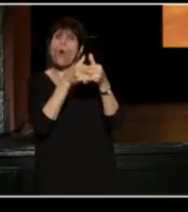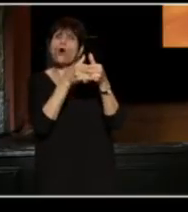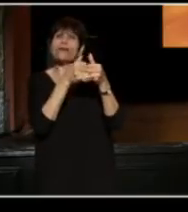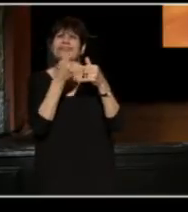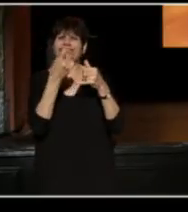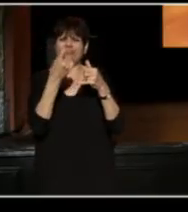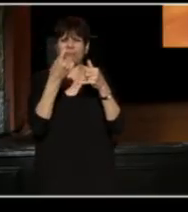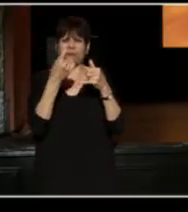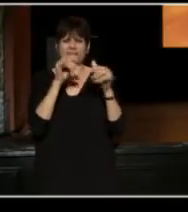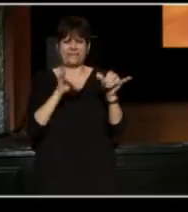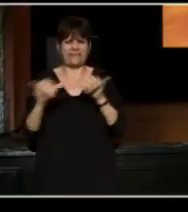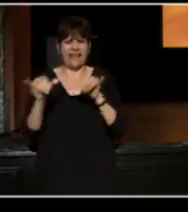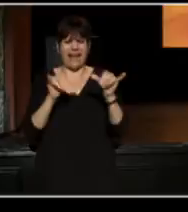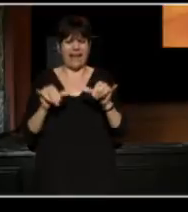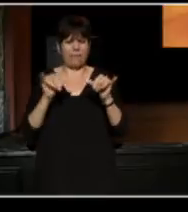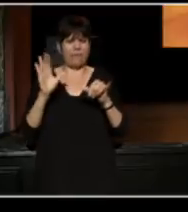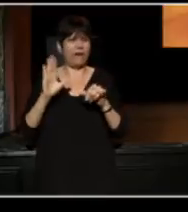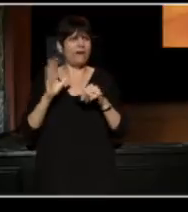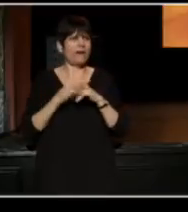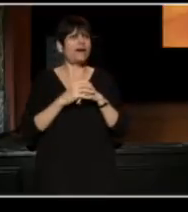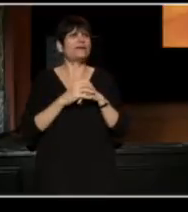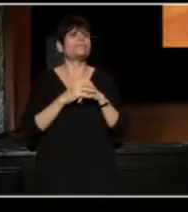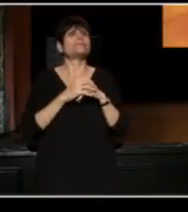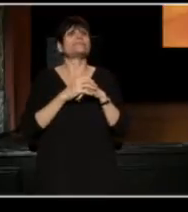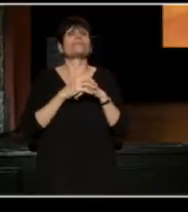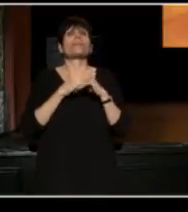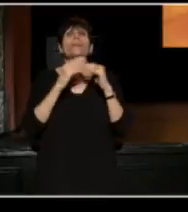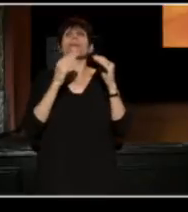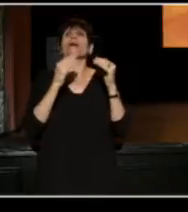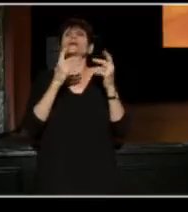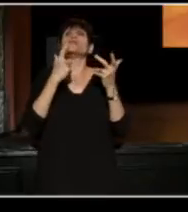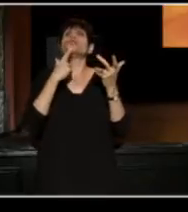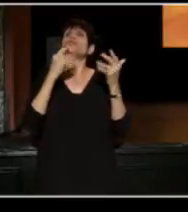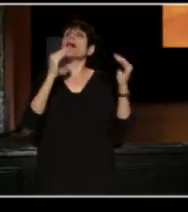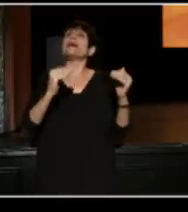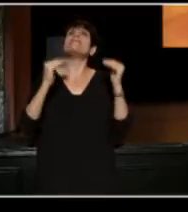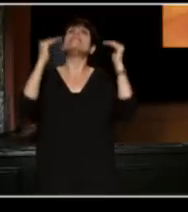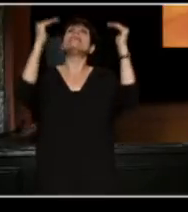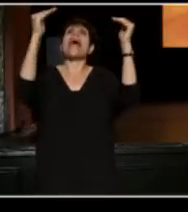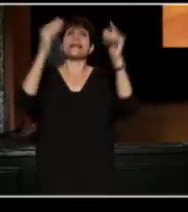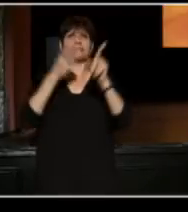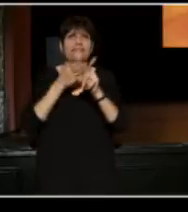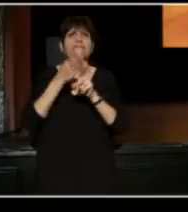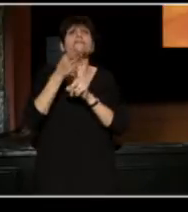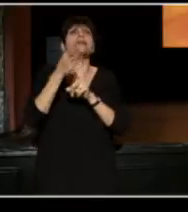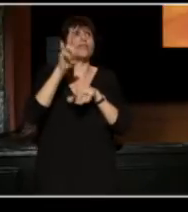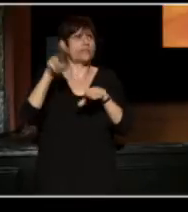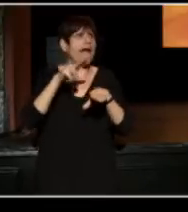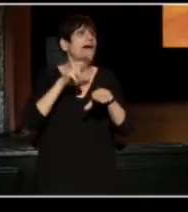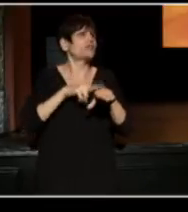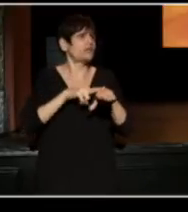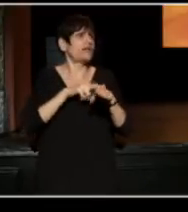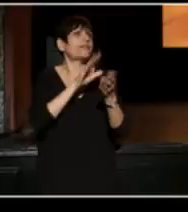"To the individual who has gone above and beyond the call of duty to advance the field as a whole, nationally and internationally.